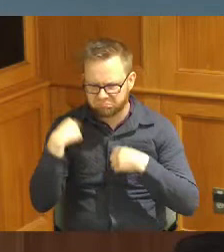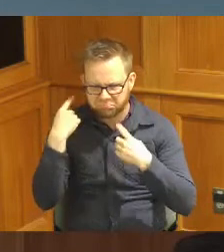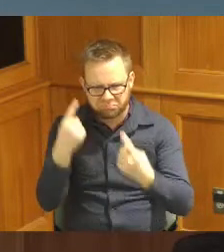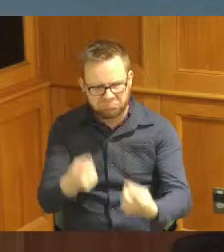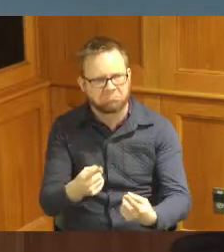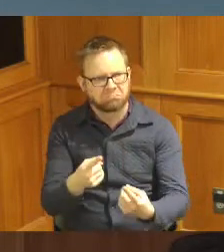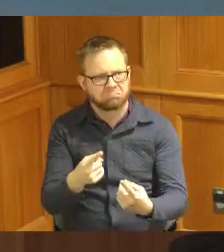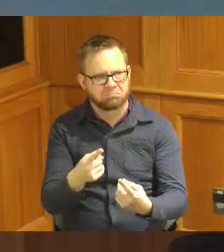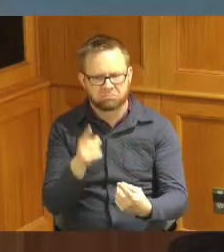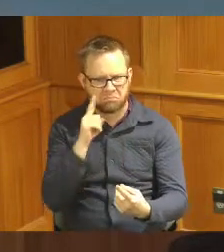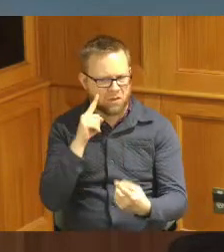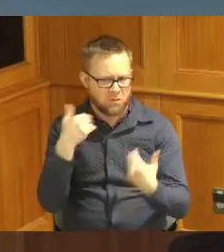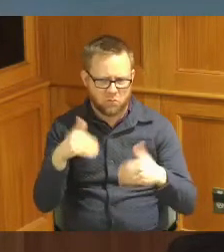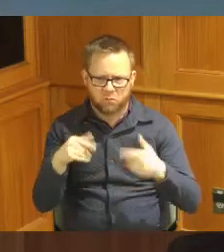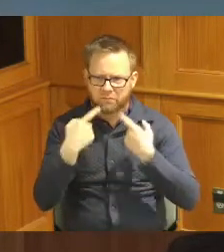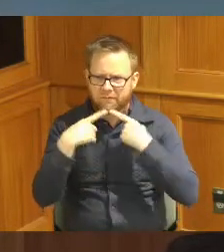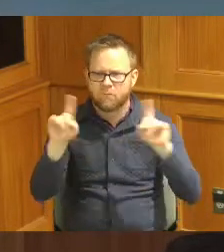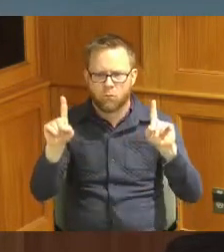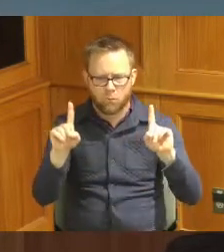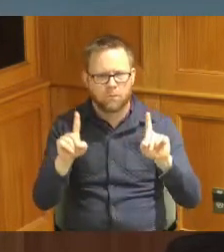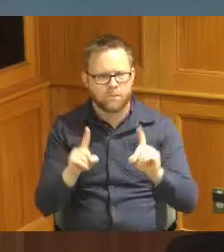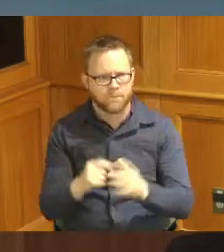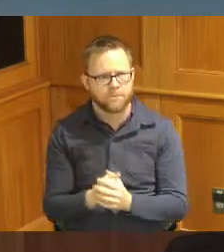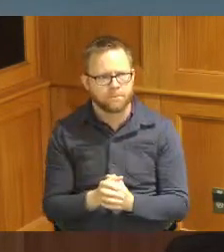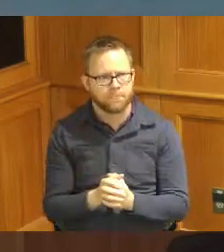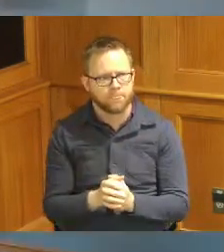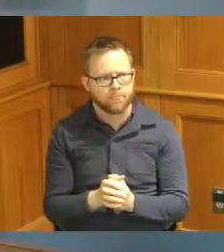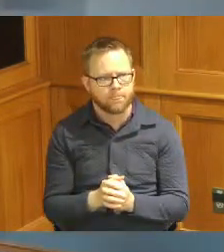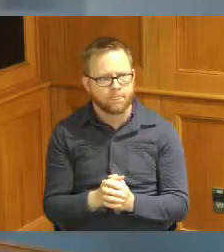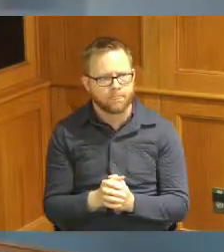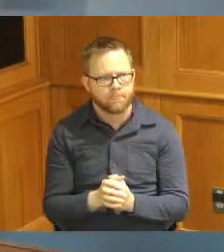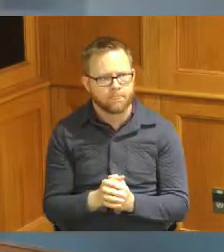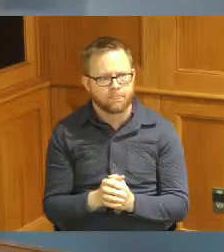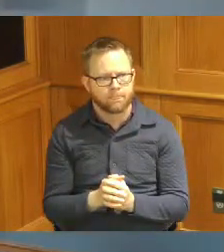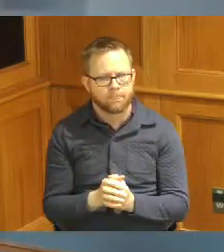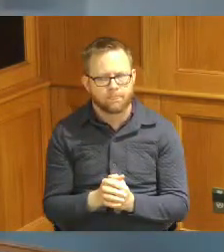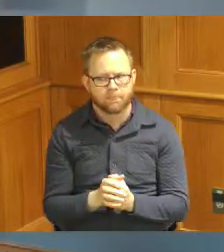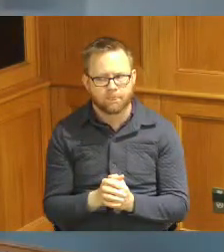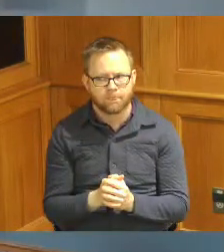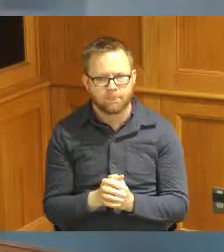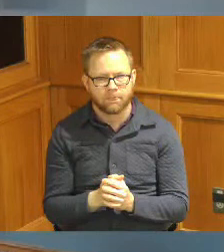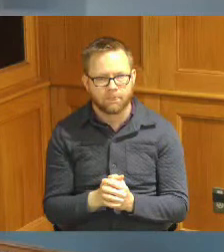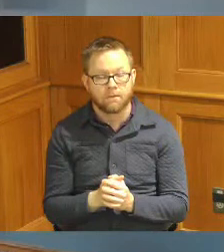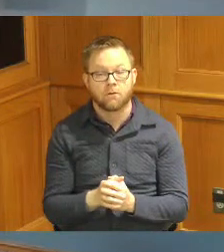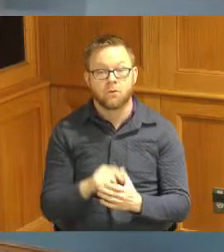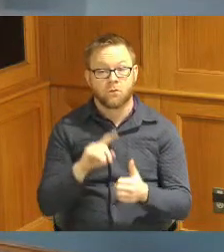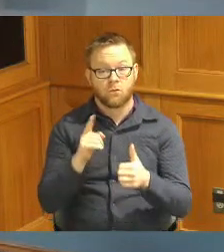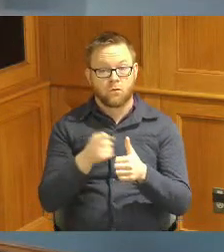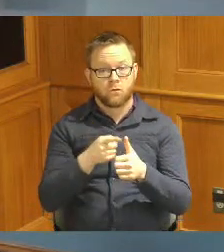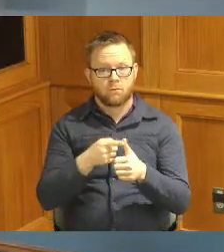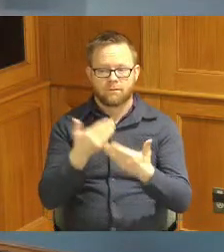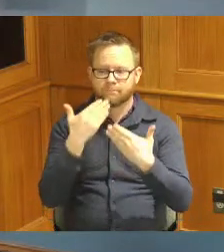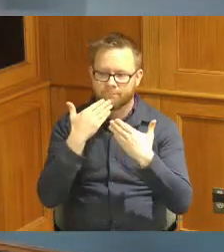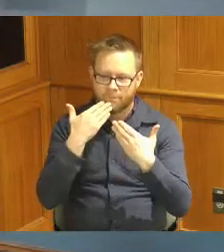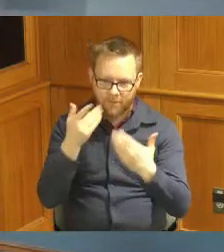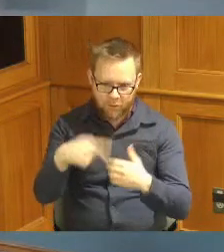I think it's been very successful thanks well first of all thank you I really appreciate